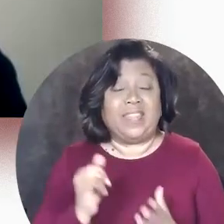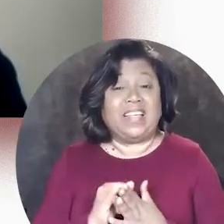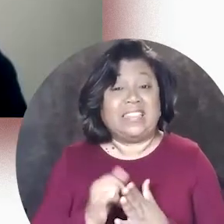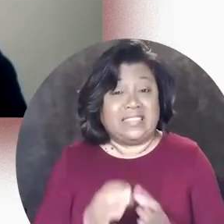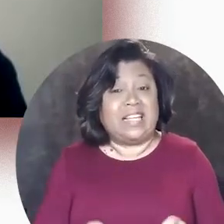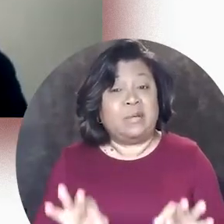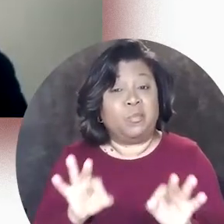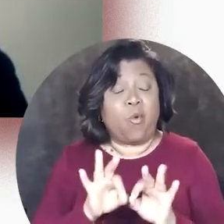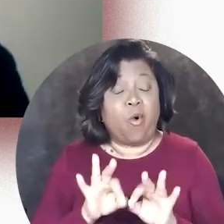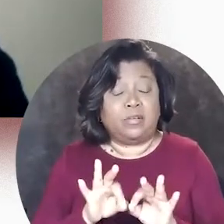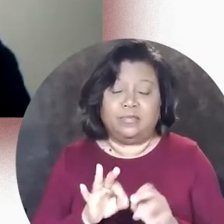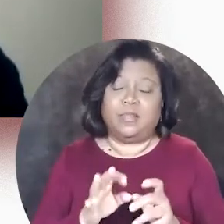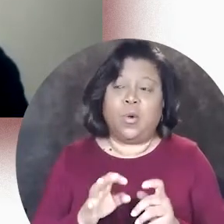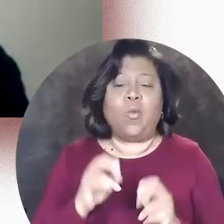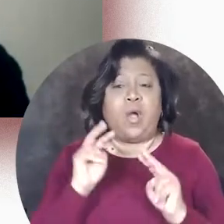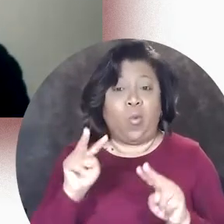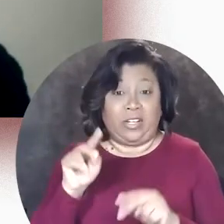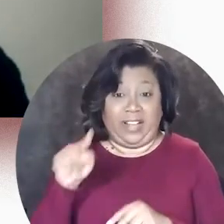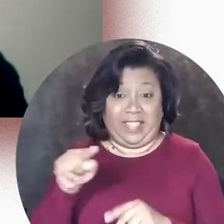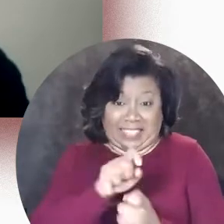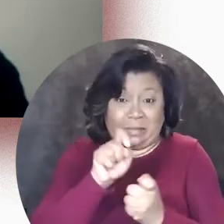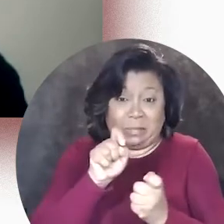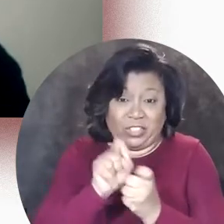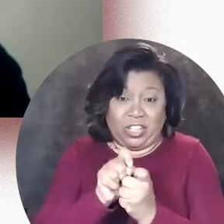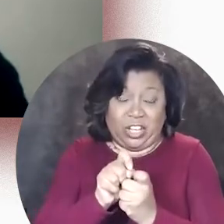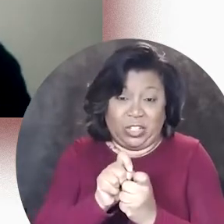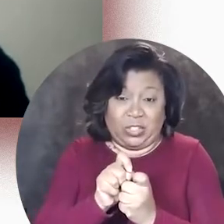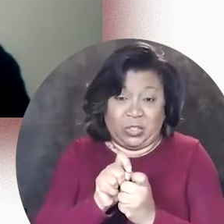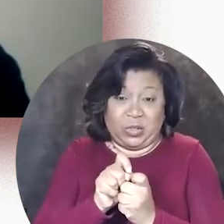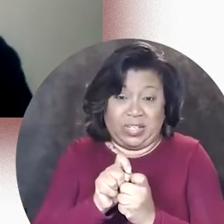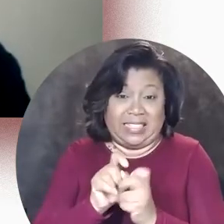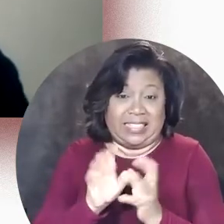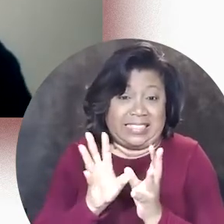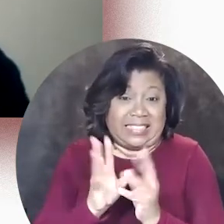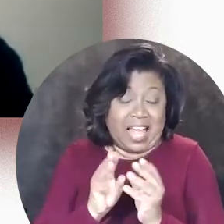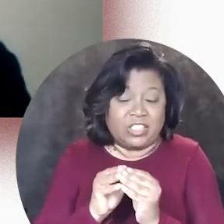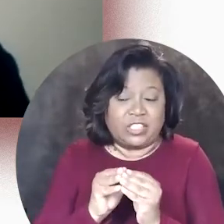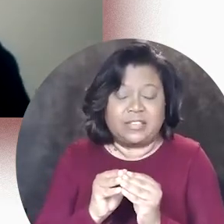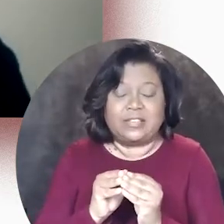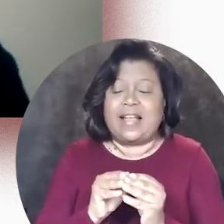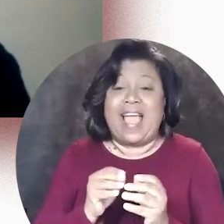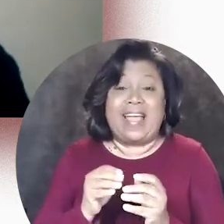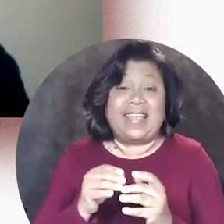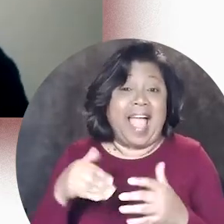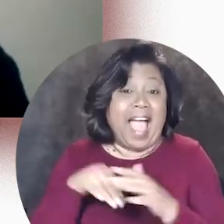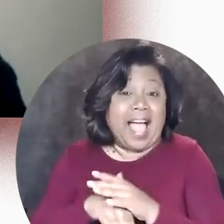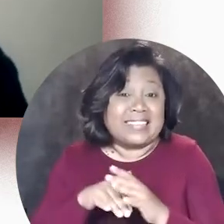one of the things that's important when watching this particular session is you know